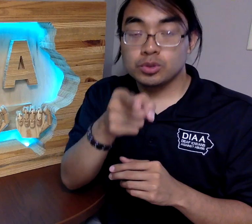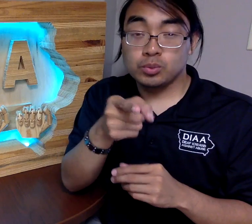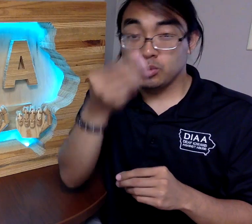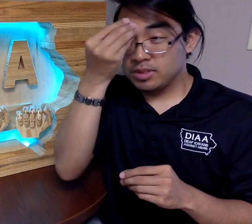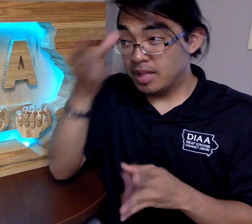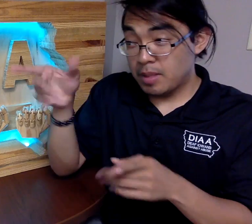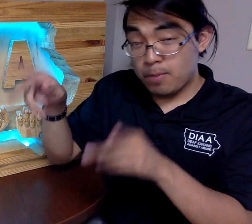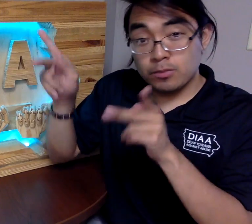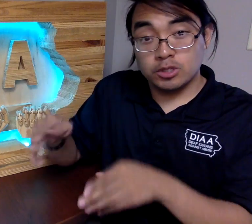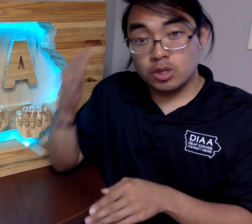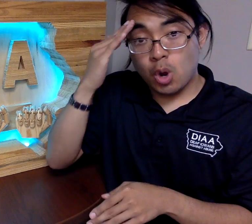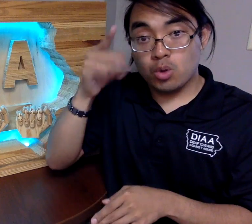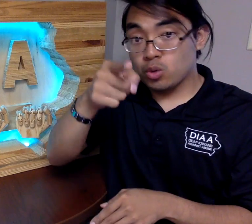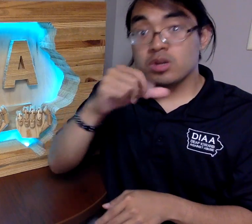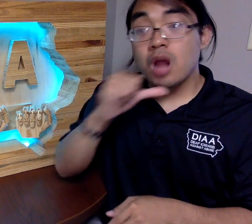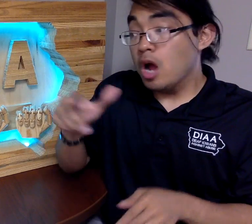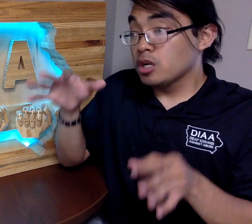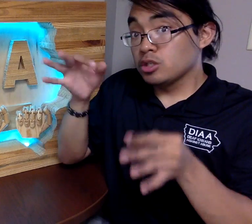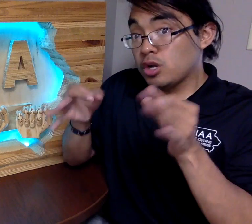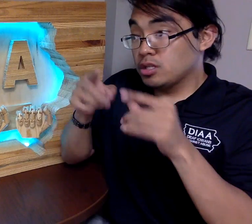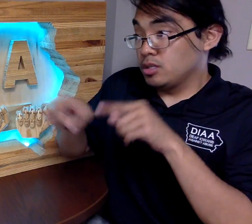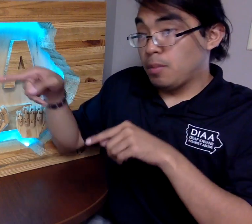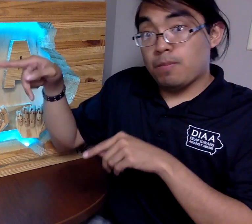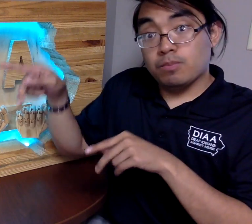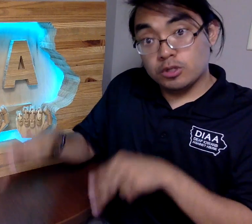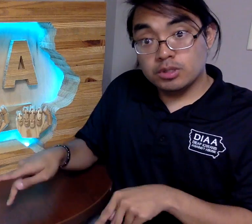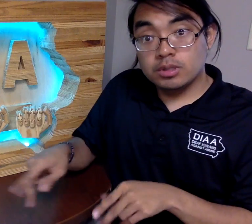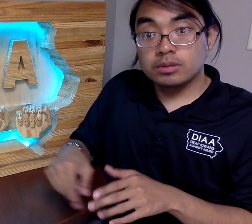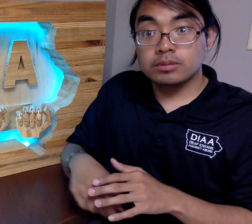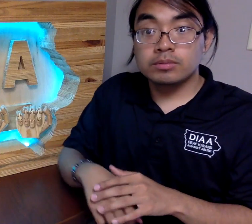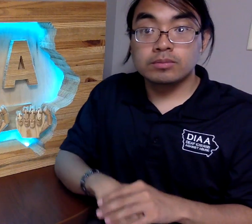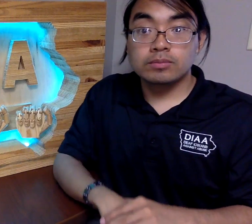Also, let this person know you are not judging this person